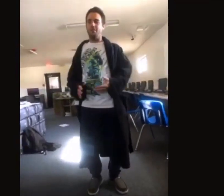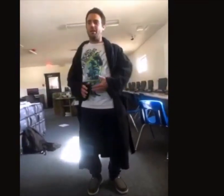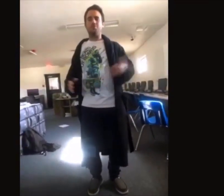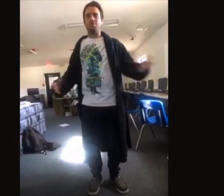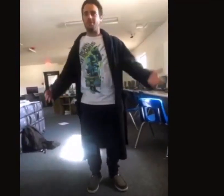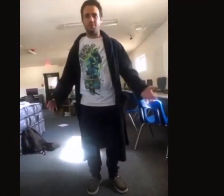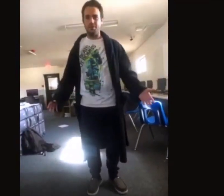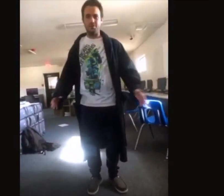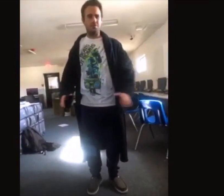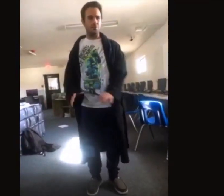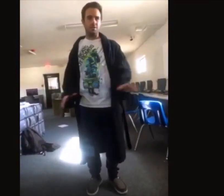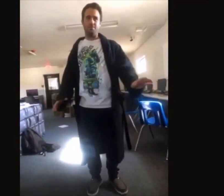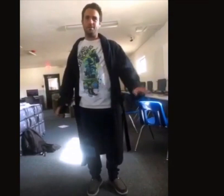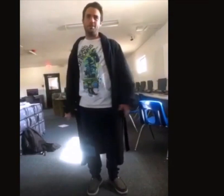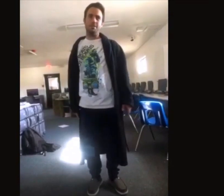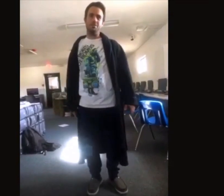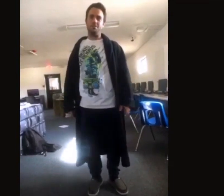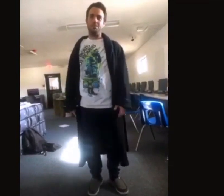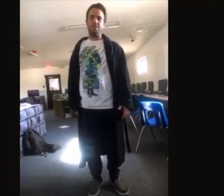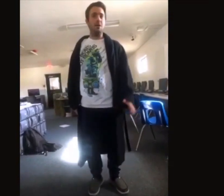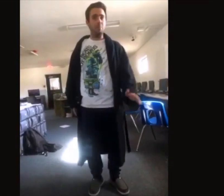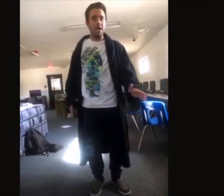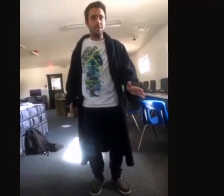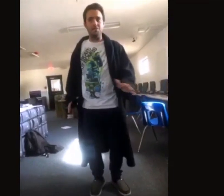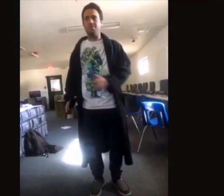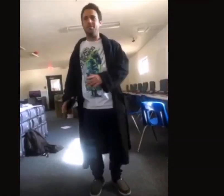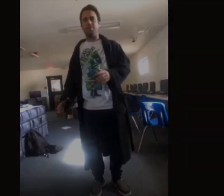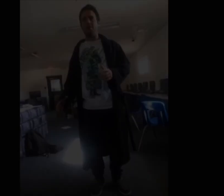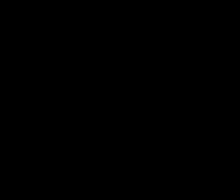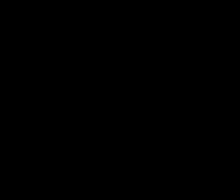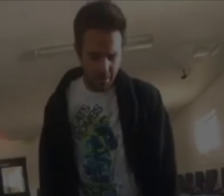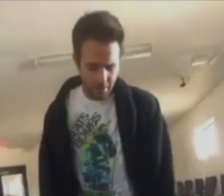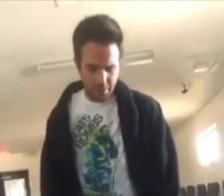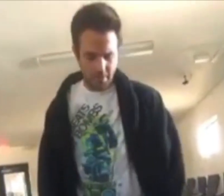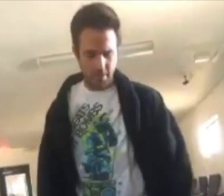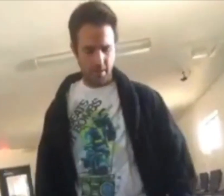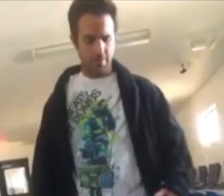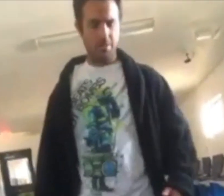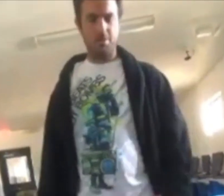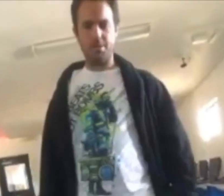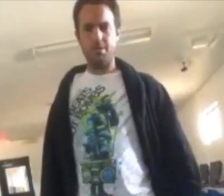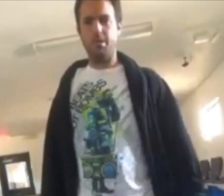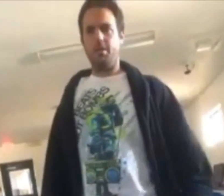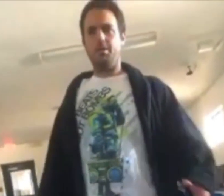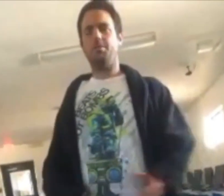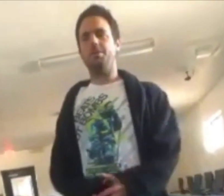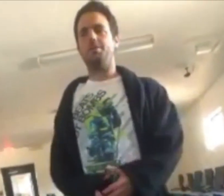And I got all my interests and everything are totally different now than they used to be. Not bad, just difficult for me, and out there there was